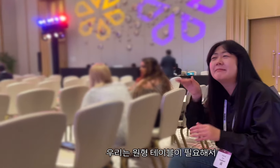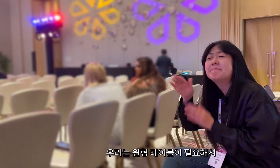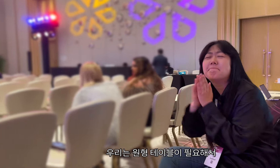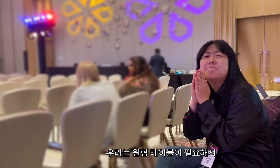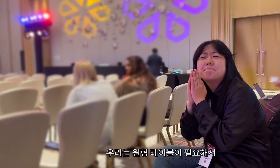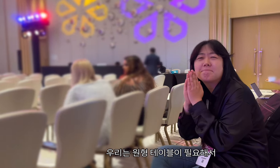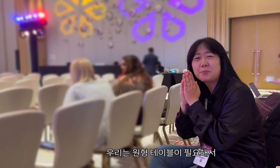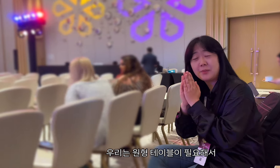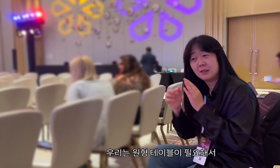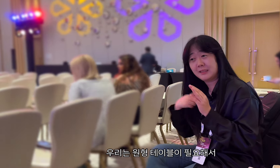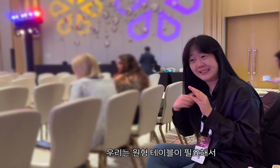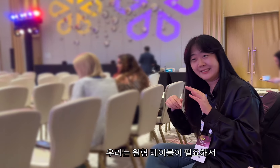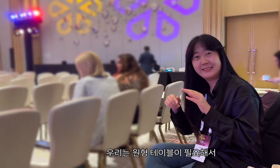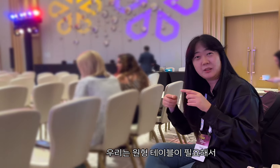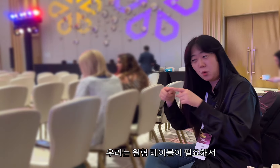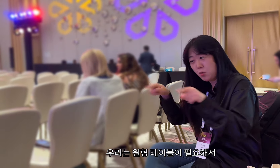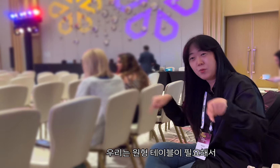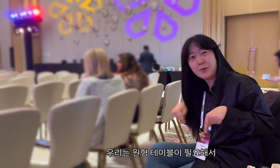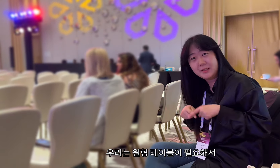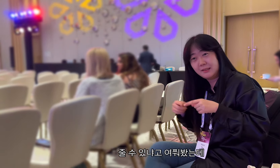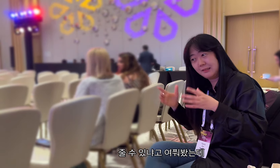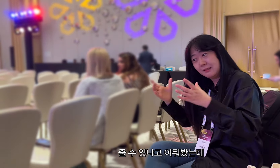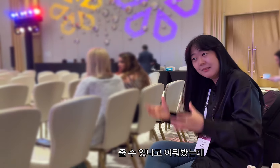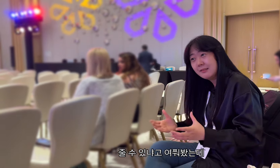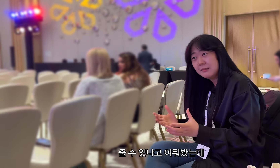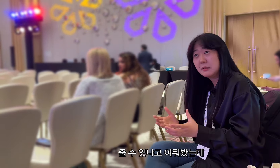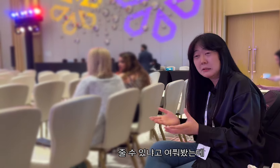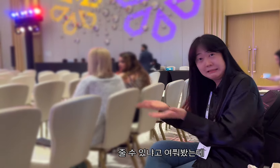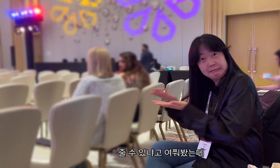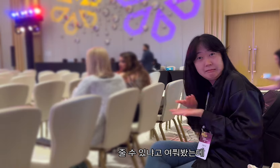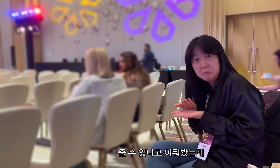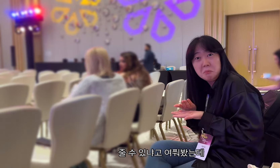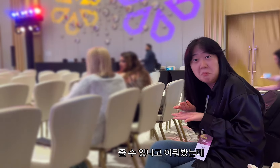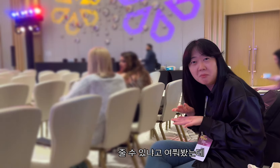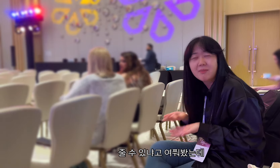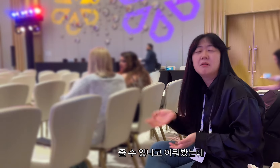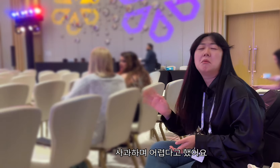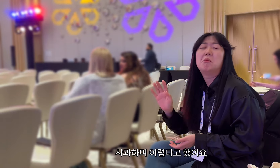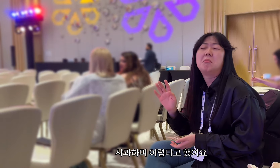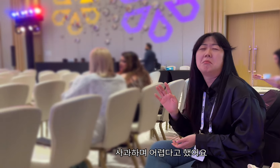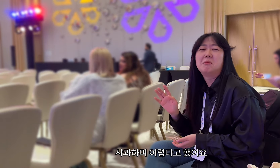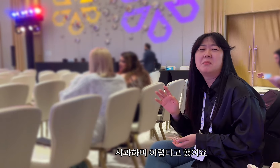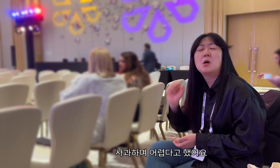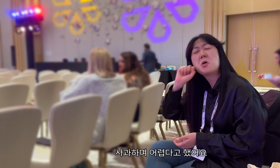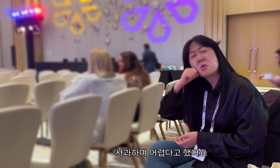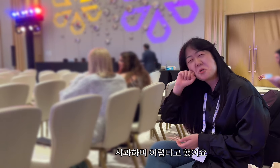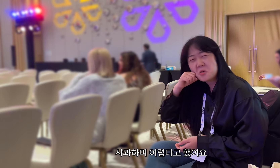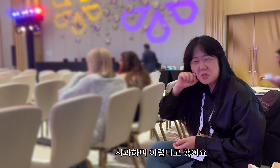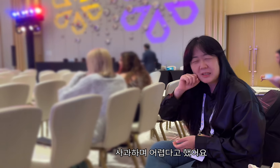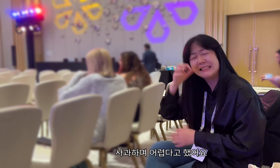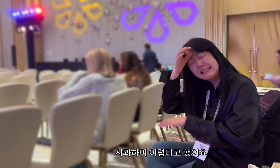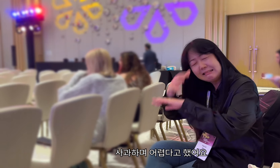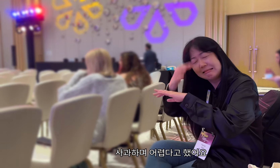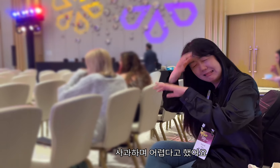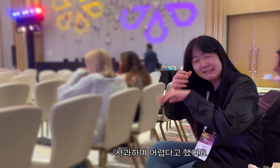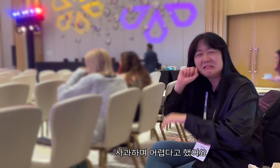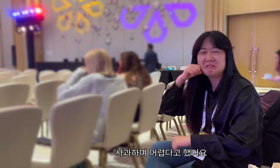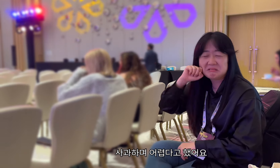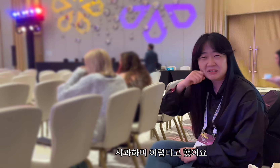We needed a round table, so I asked if they could give it to me, and they apologized. They said it would be difficult.